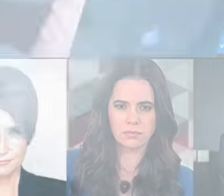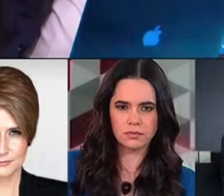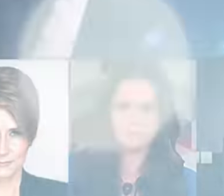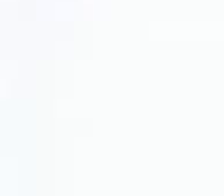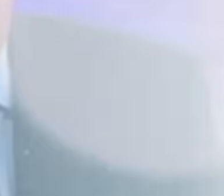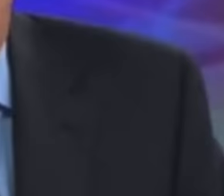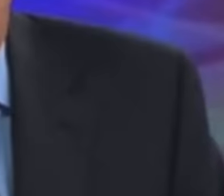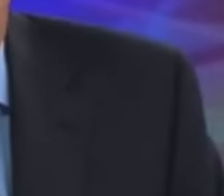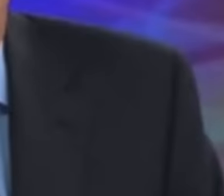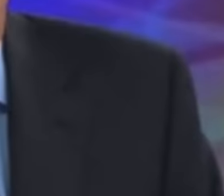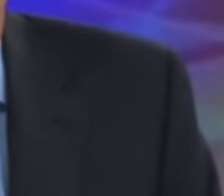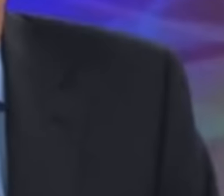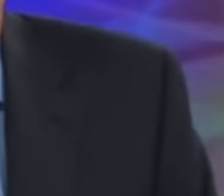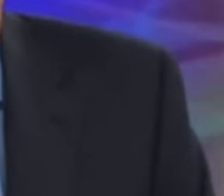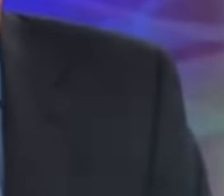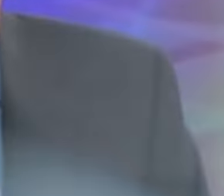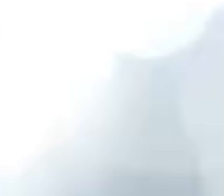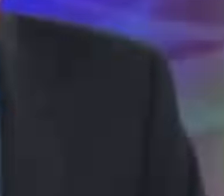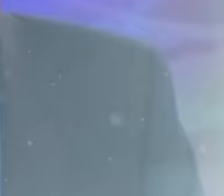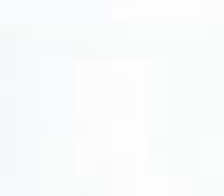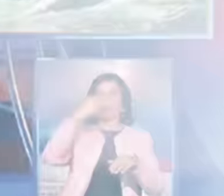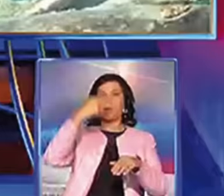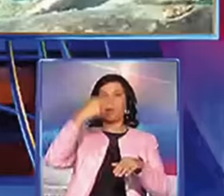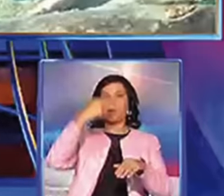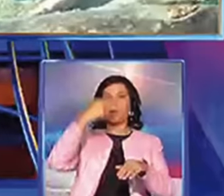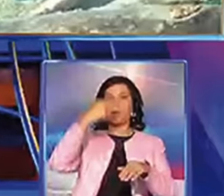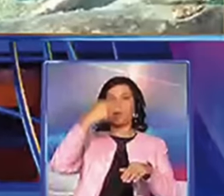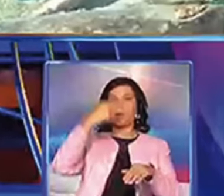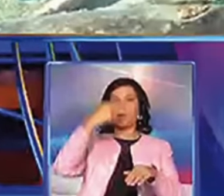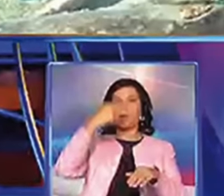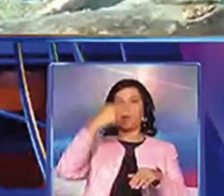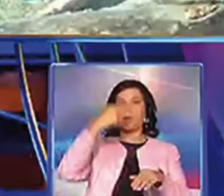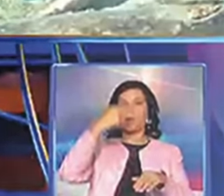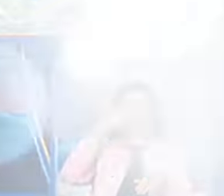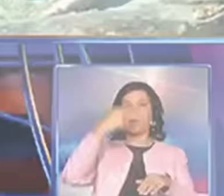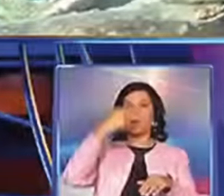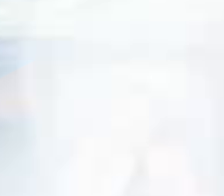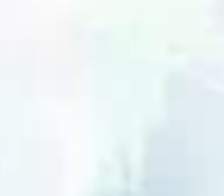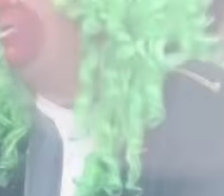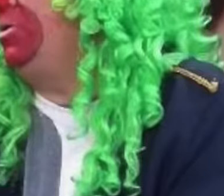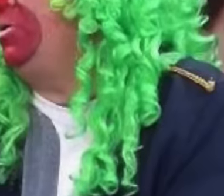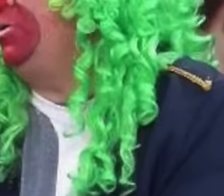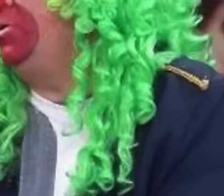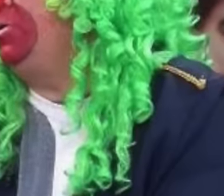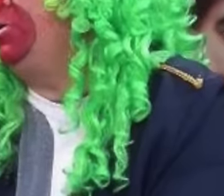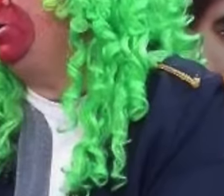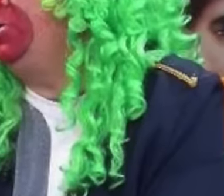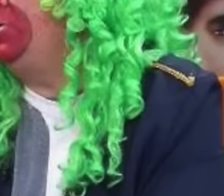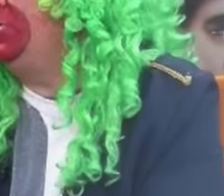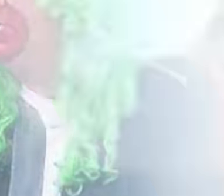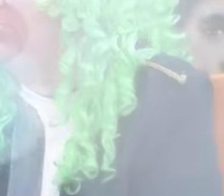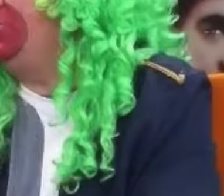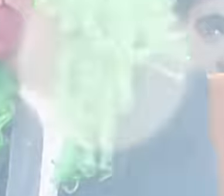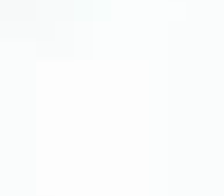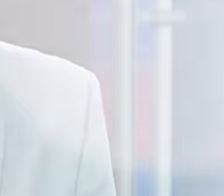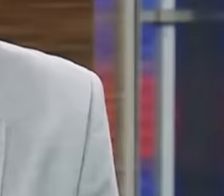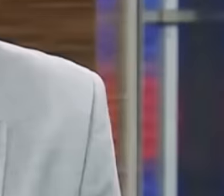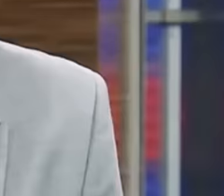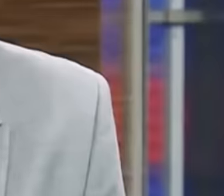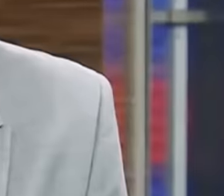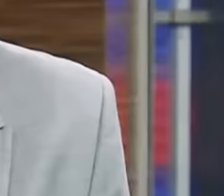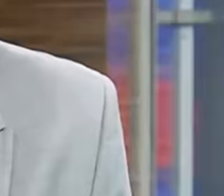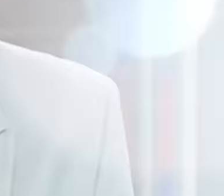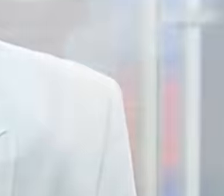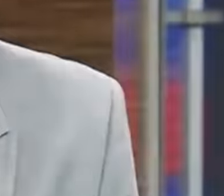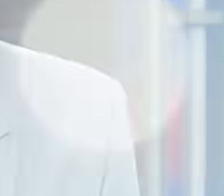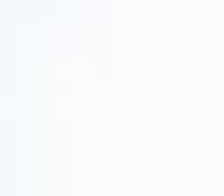Joaquín López Dorga. Lolita Yala Víctor Trujillo Carlos Lorete Mola Ciro Gómez Leiva among others,